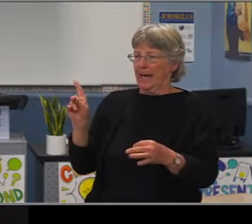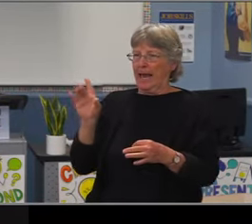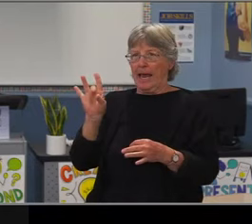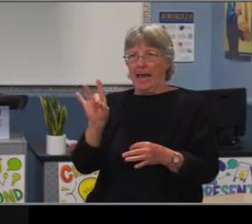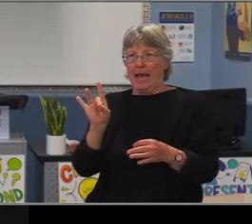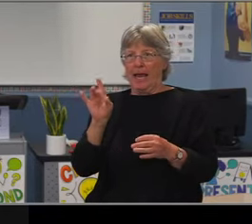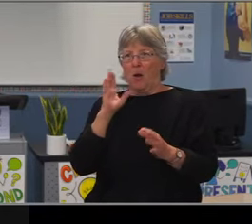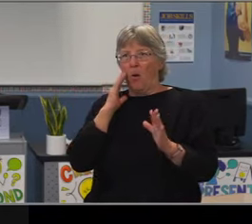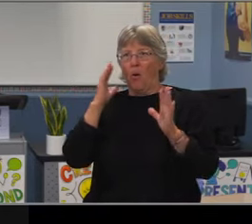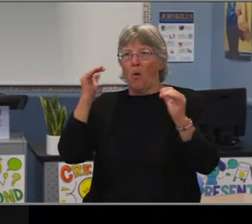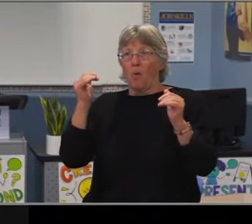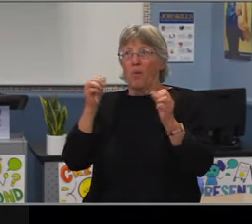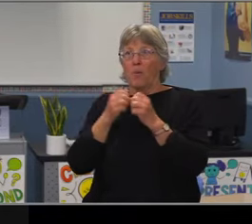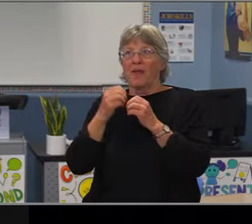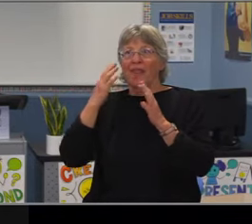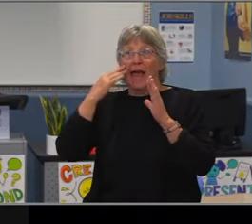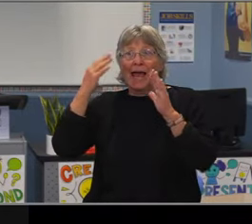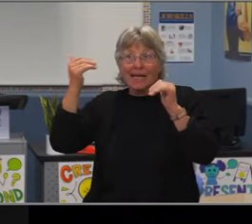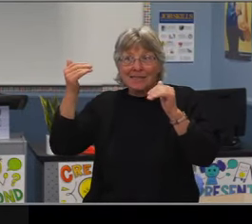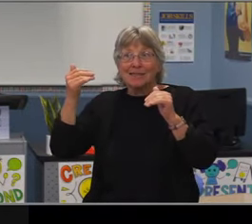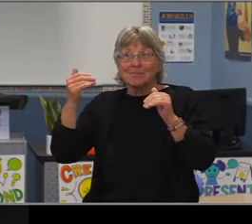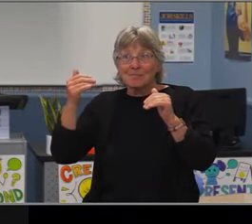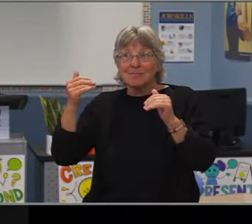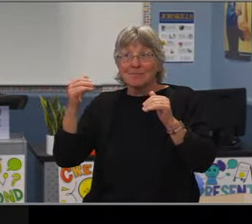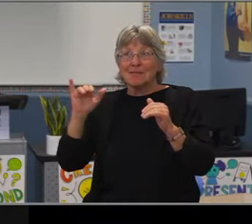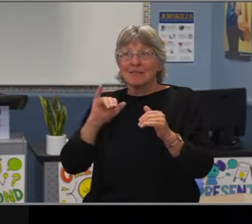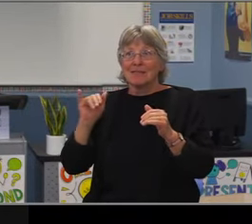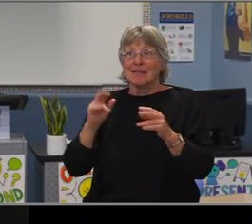Dr. Williams? Aye I vote, Aye.